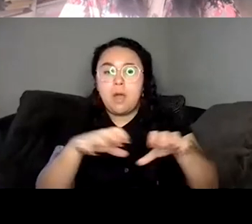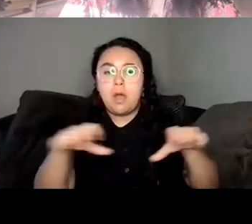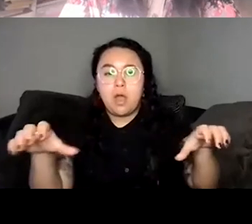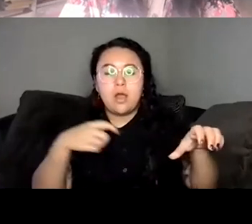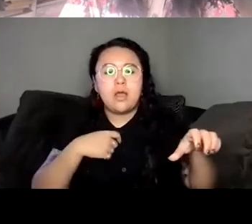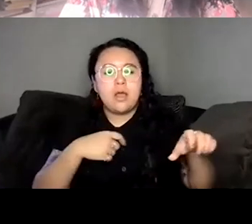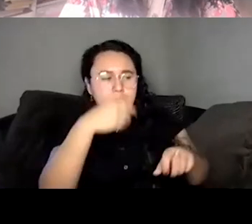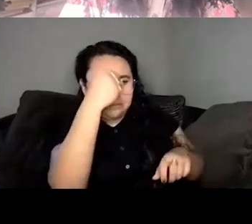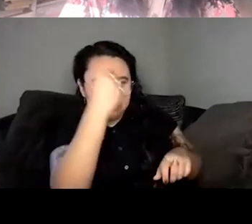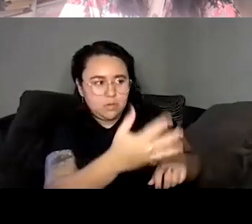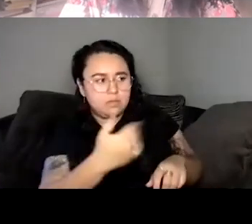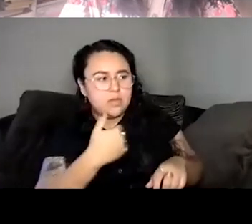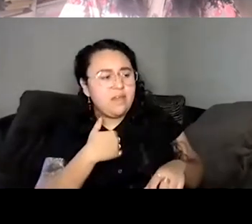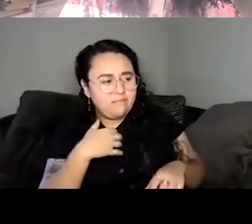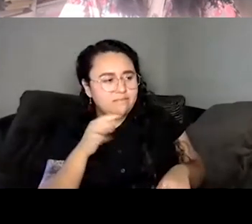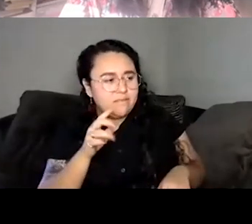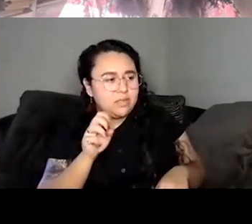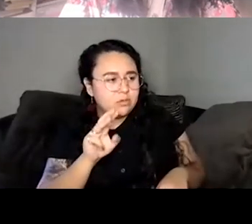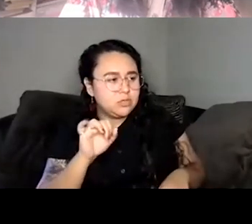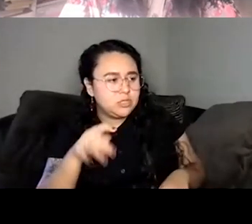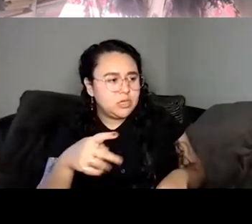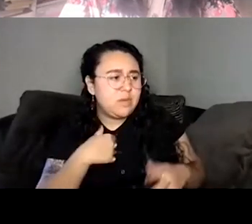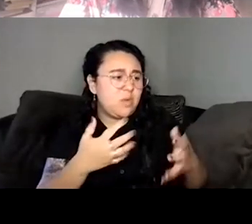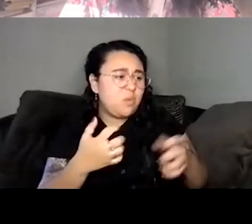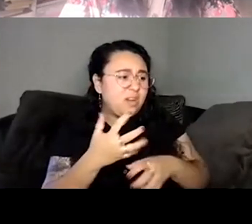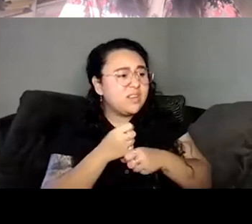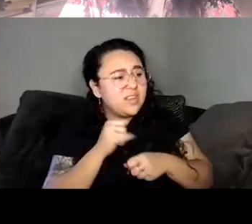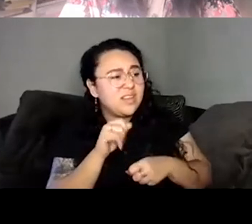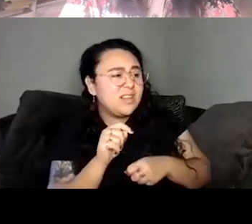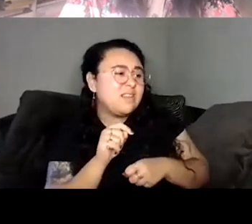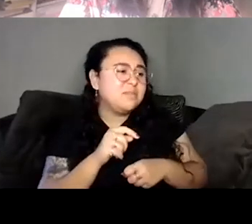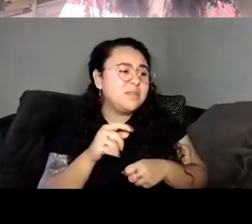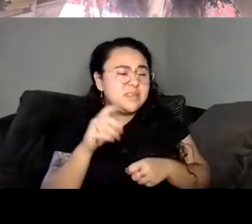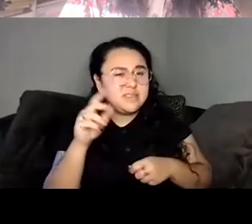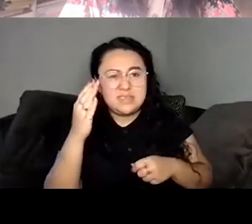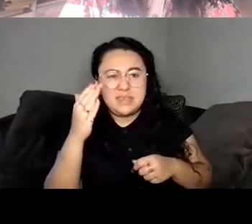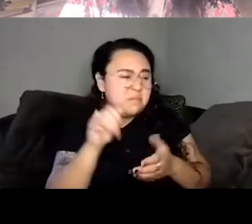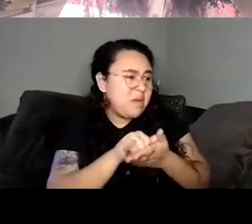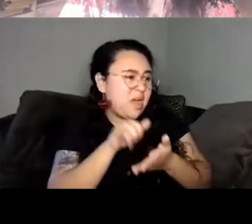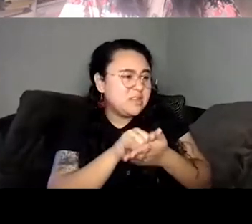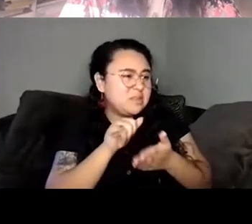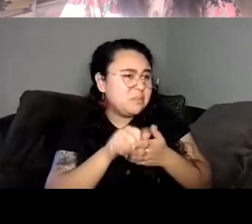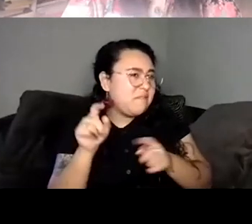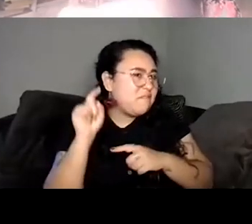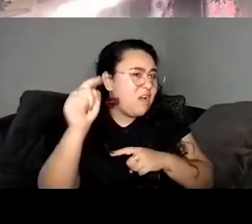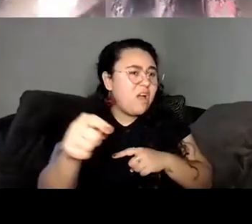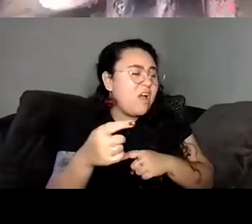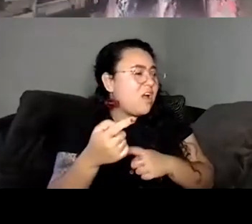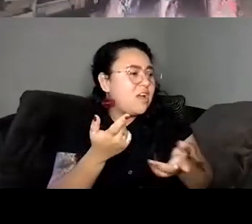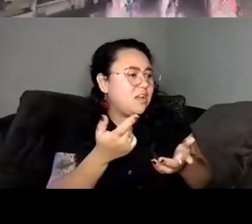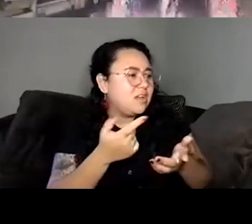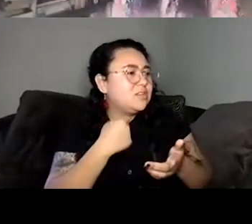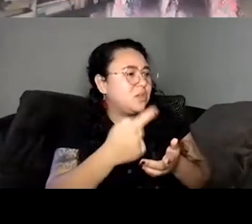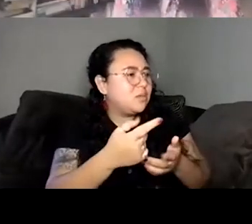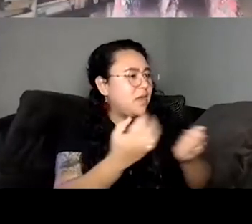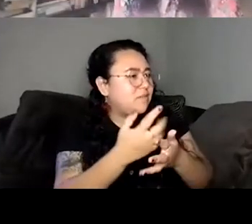for I really wanted to get out but I didn't, but it just seems so far away. And I told him about everything you could get if you got the fellowship, and he was like, Wow,